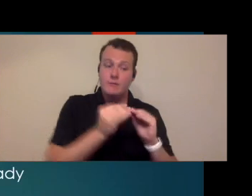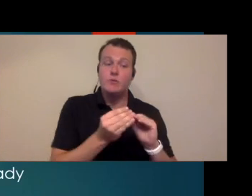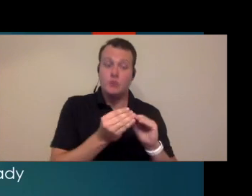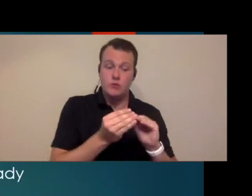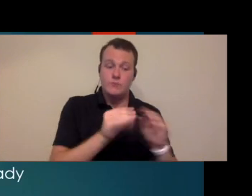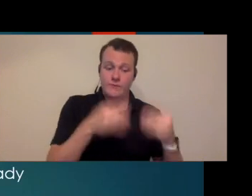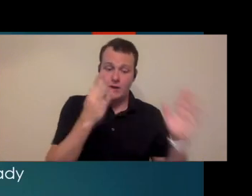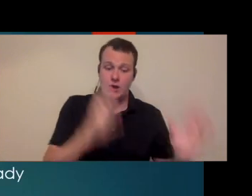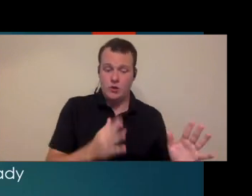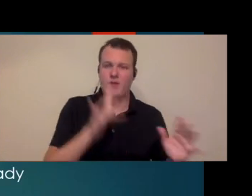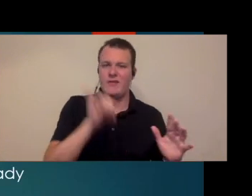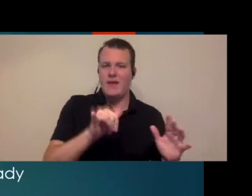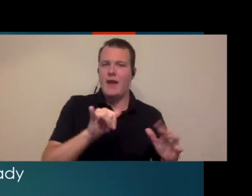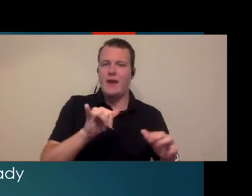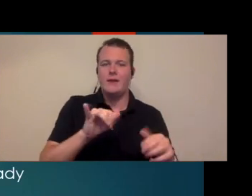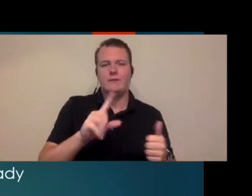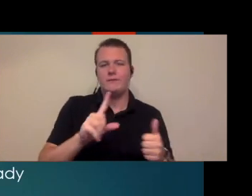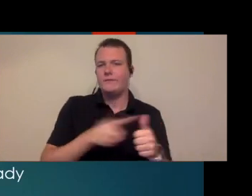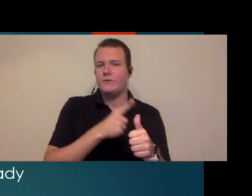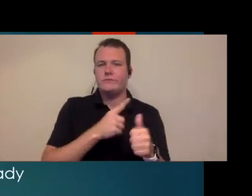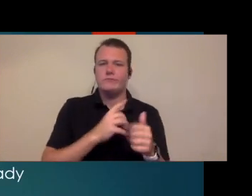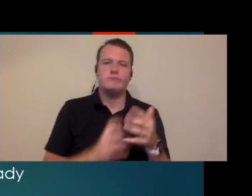the number of providers really becomes the backbone for how you're going to